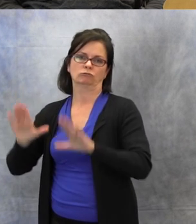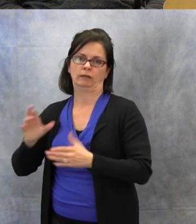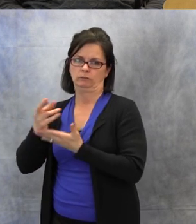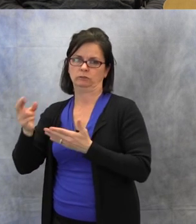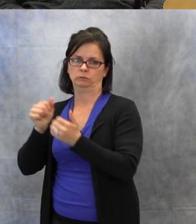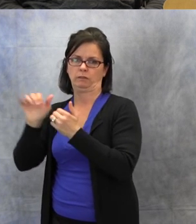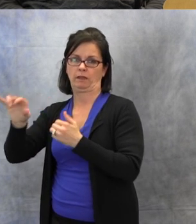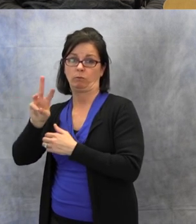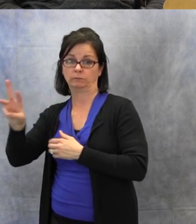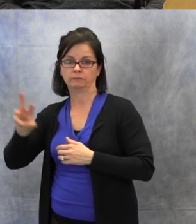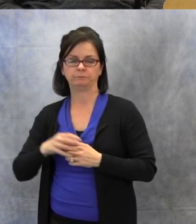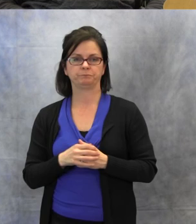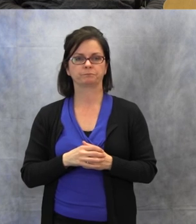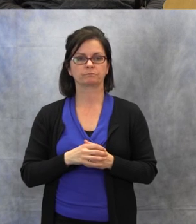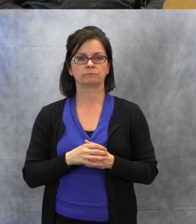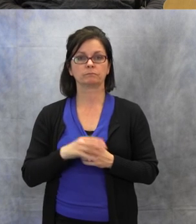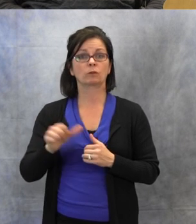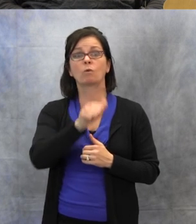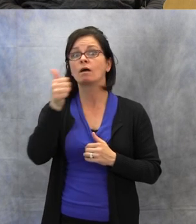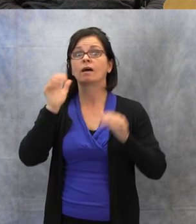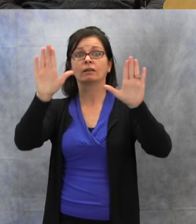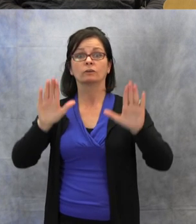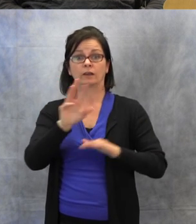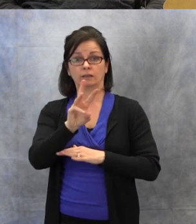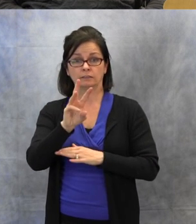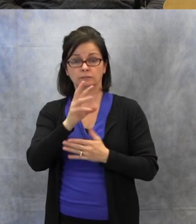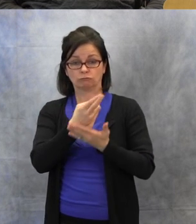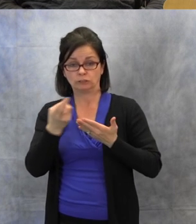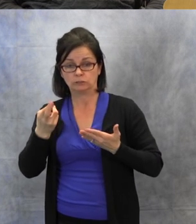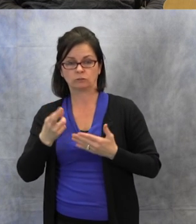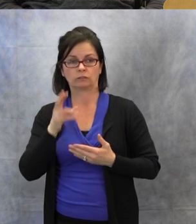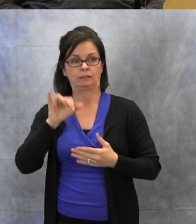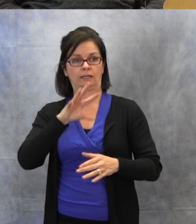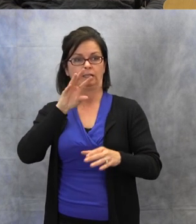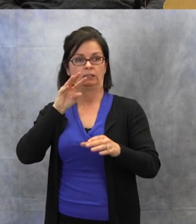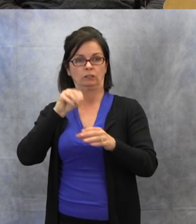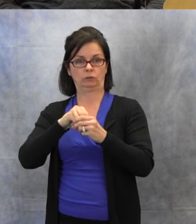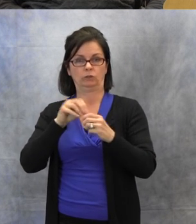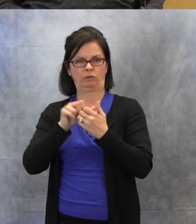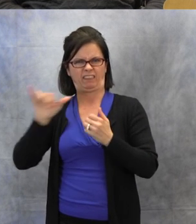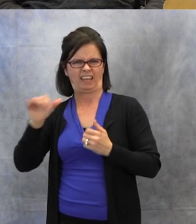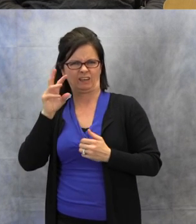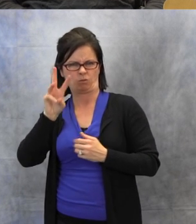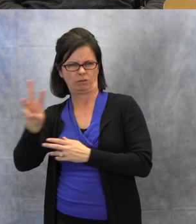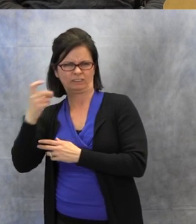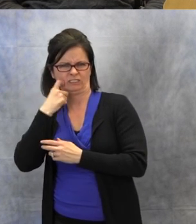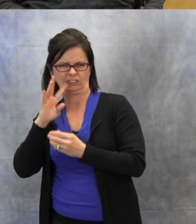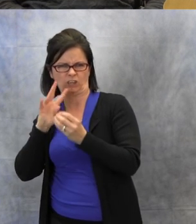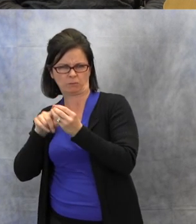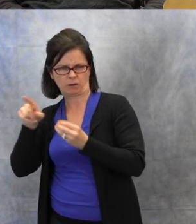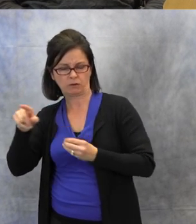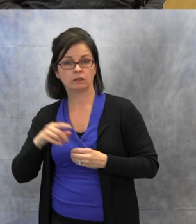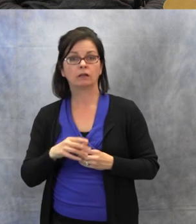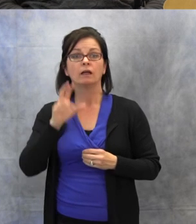website, is a great Self-advocacy booklet.